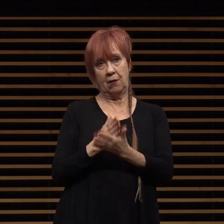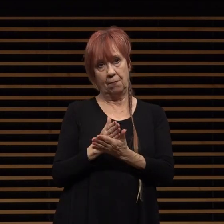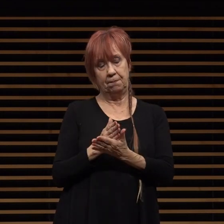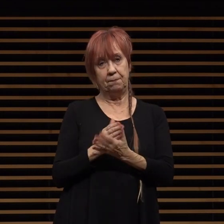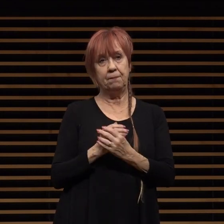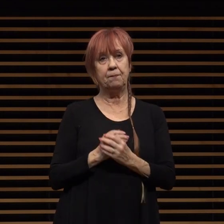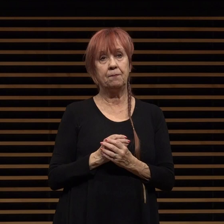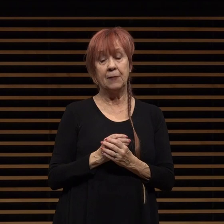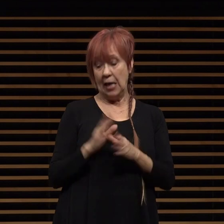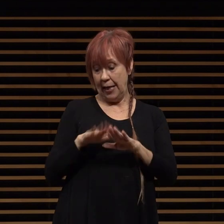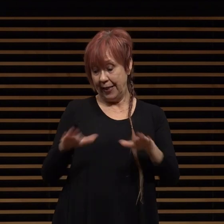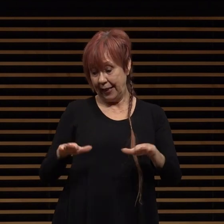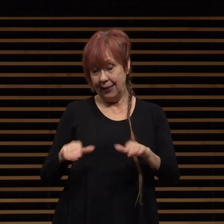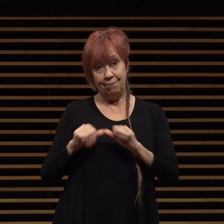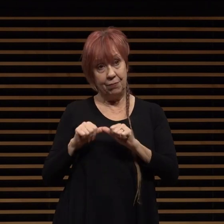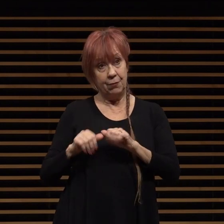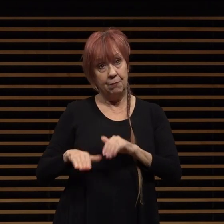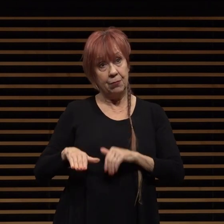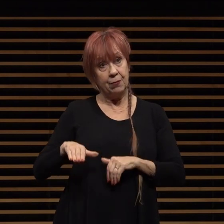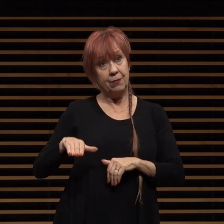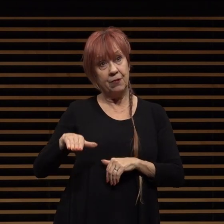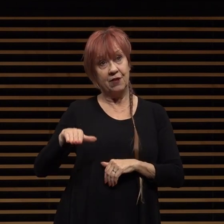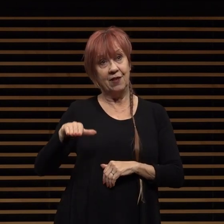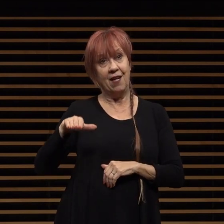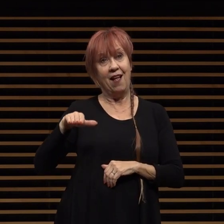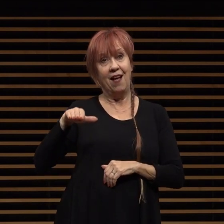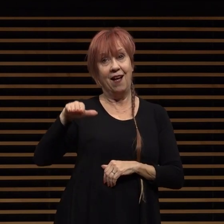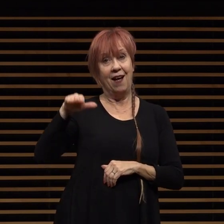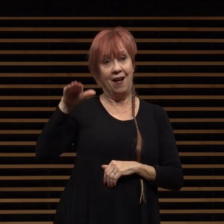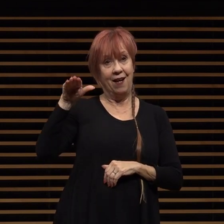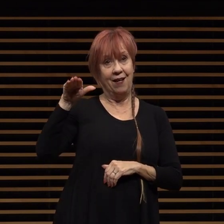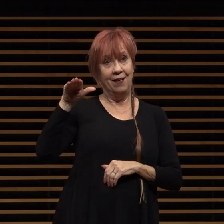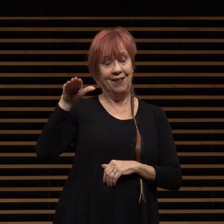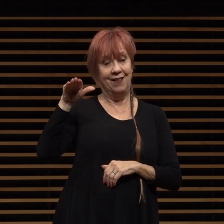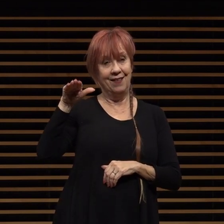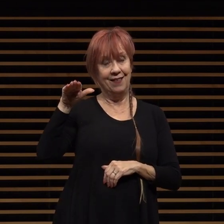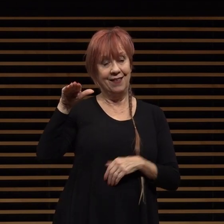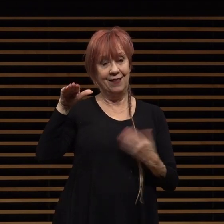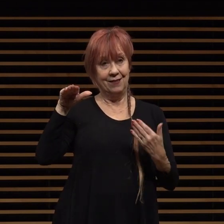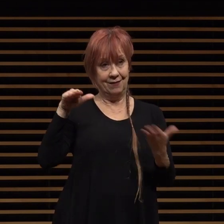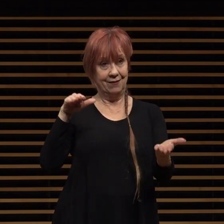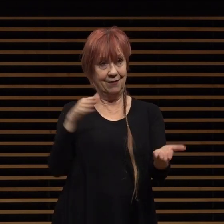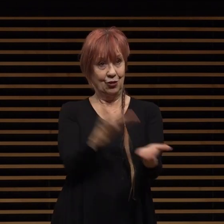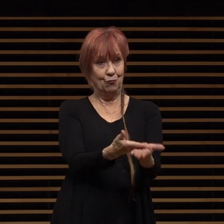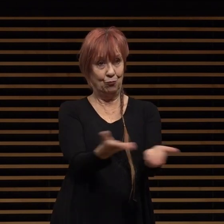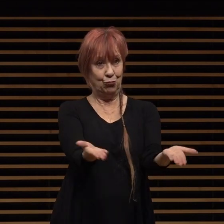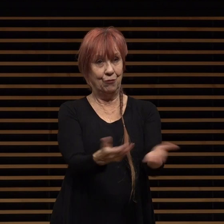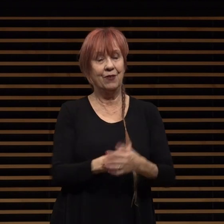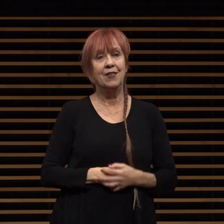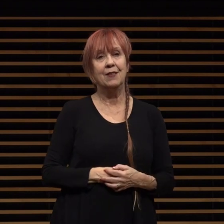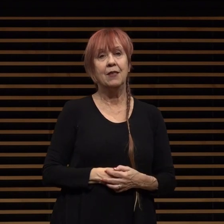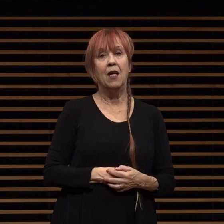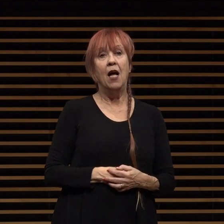our kids keep growing i can provide